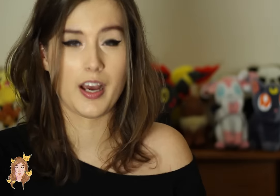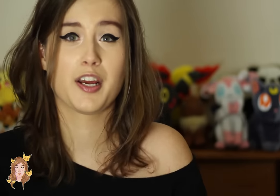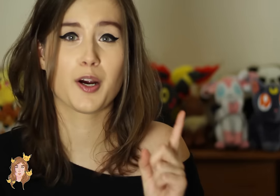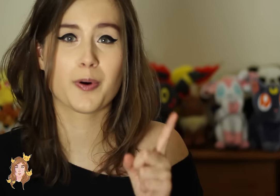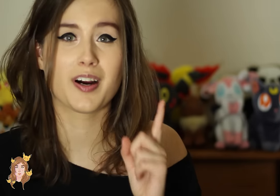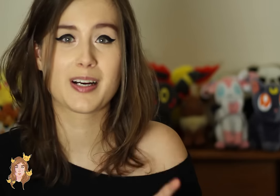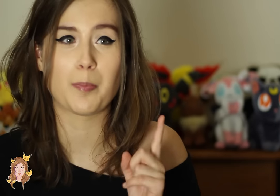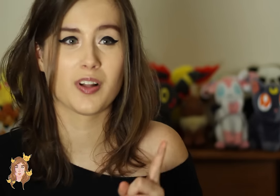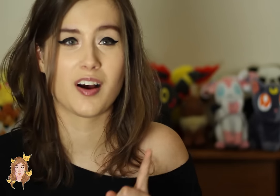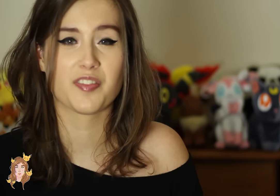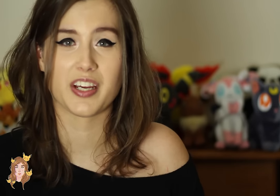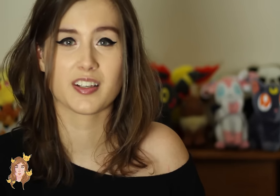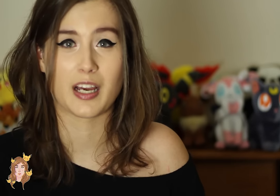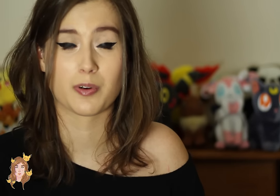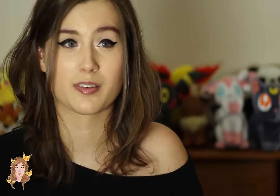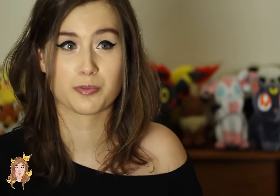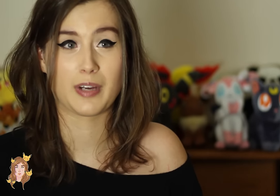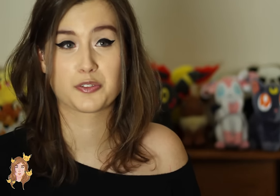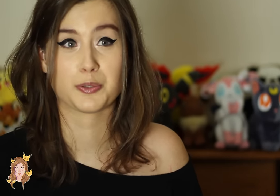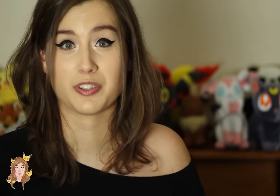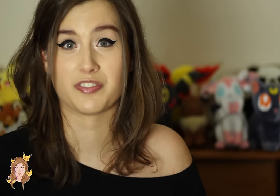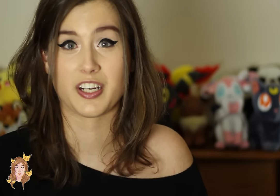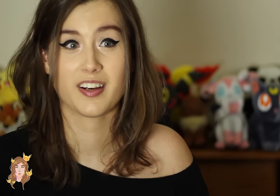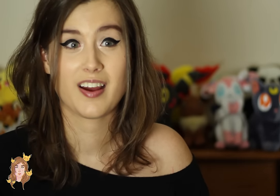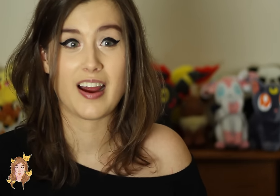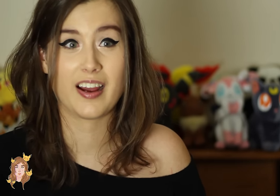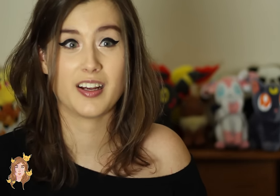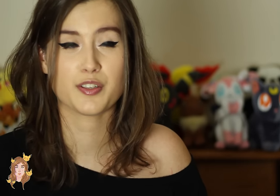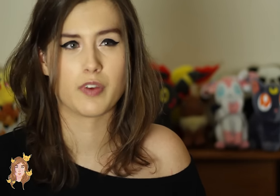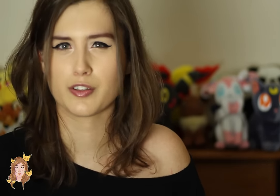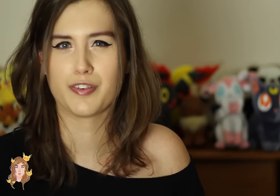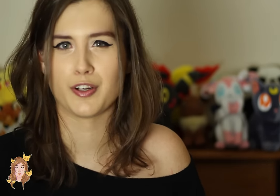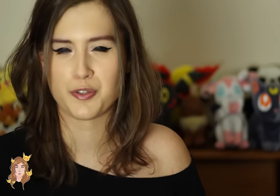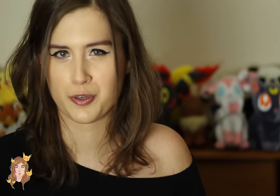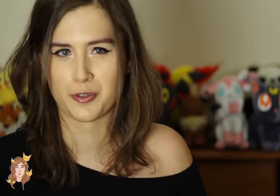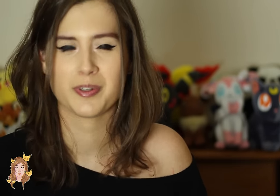And here were a couple of things that were actually really funny and very, very true.